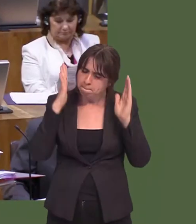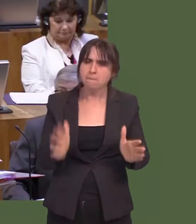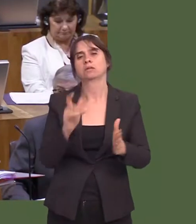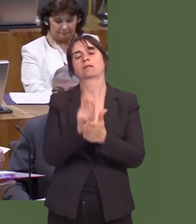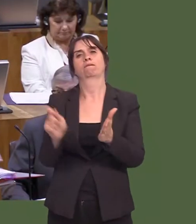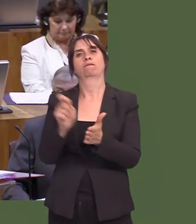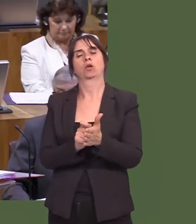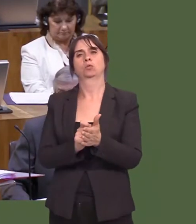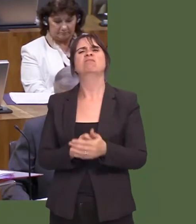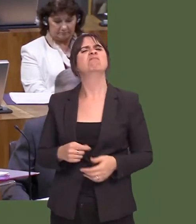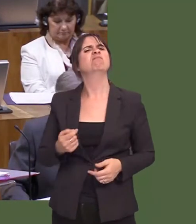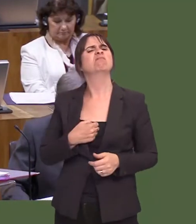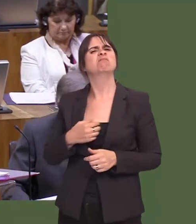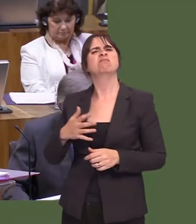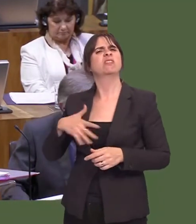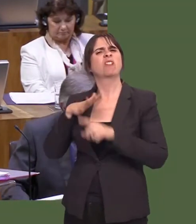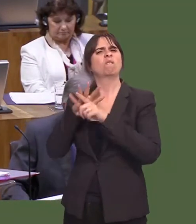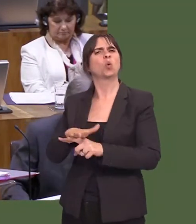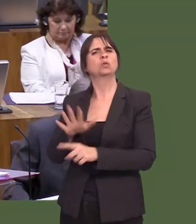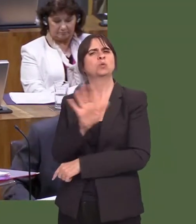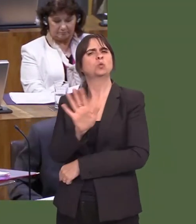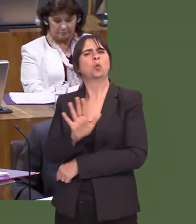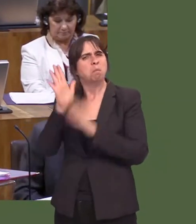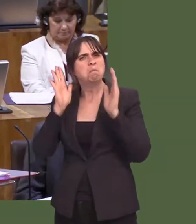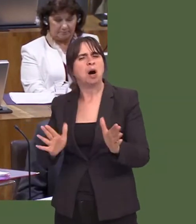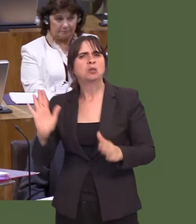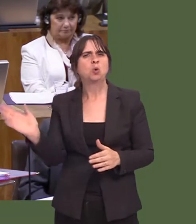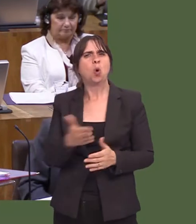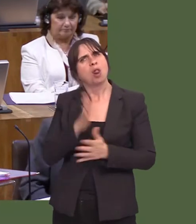voting. As a Government, of course, weíve taken a position that in Assembly elections we want